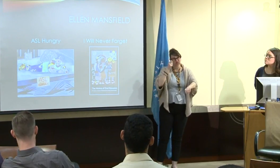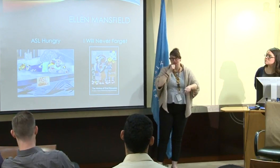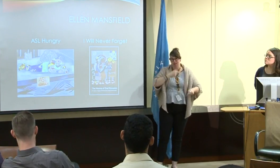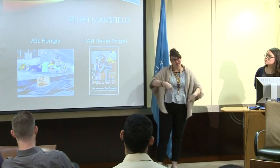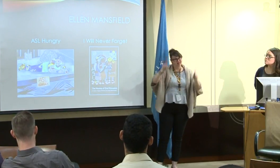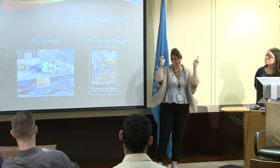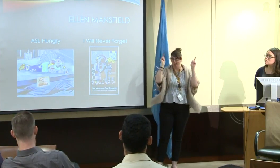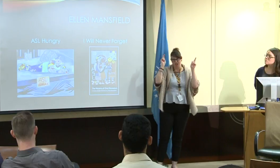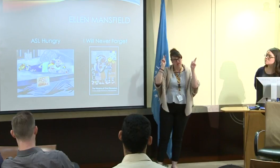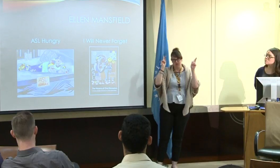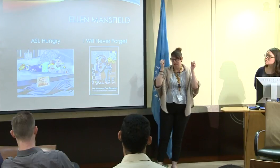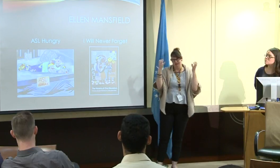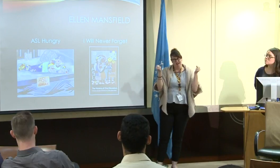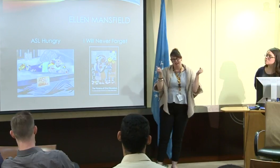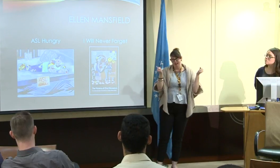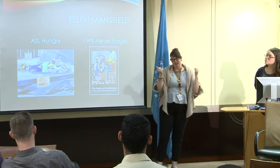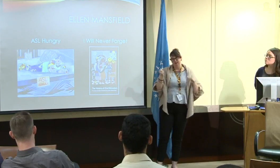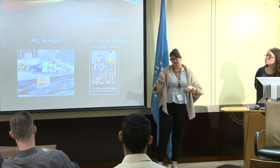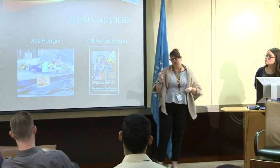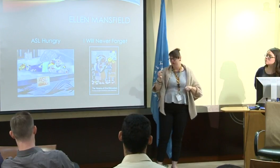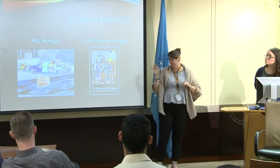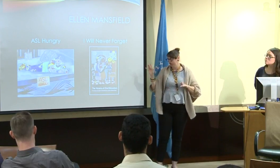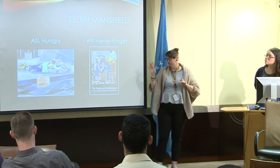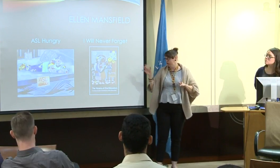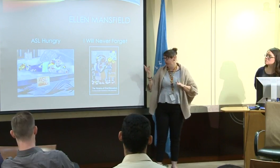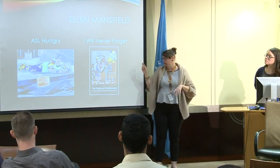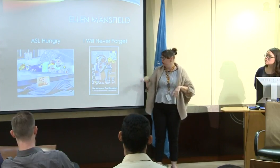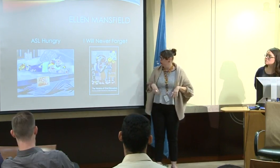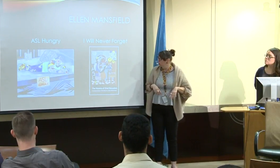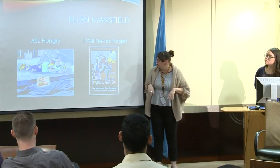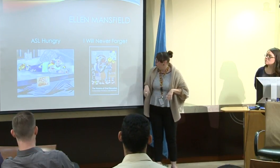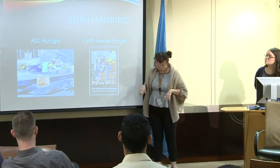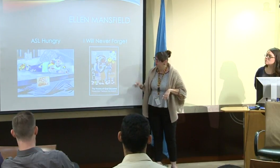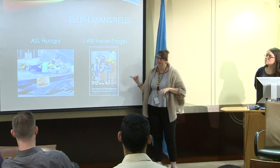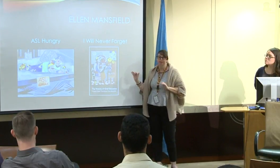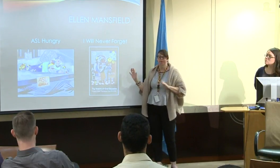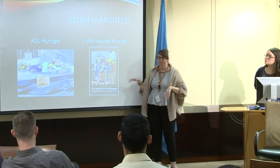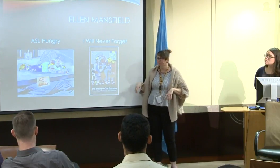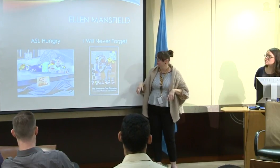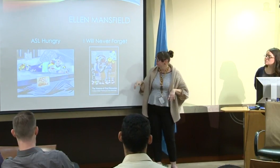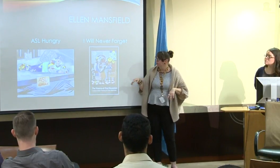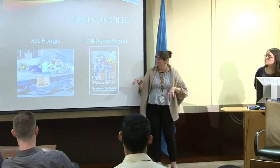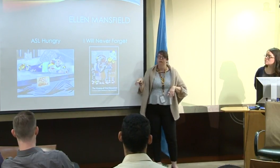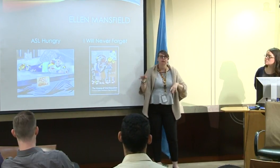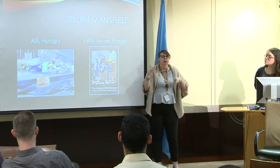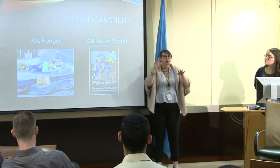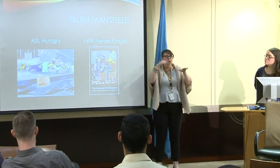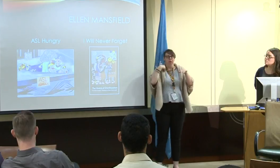and other deaf people have had the experience of being wacked on the hands with wooden spools and things, rulers, to